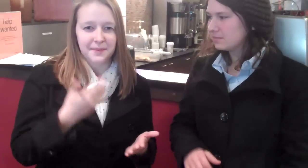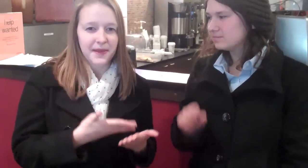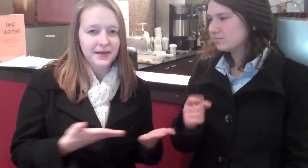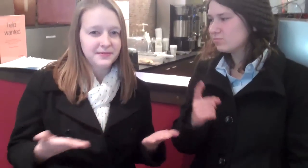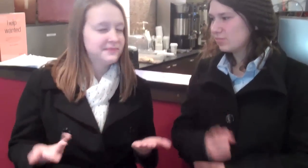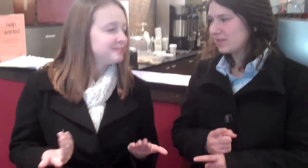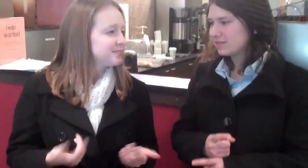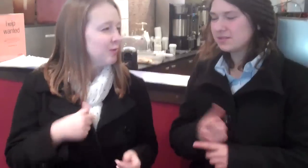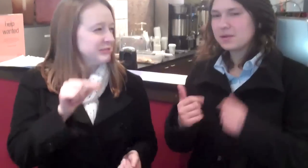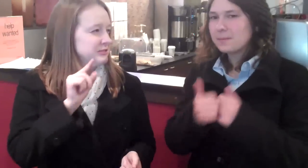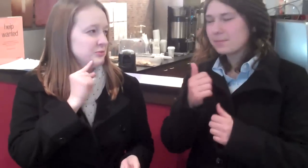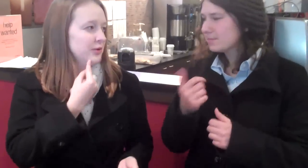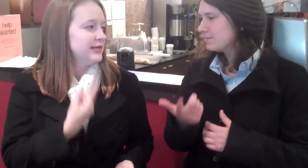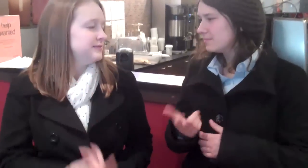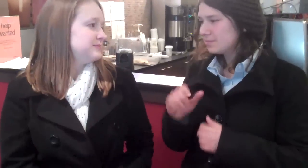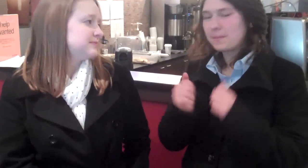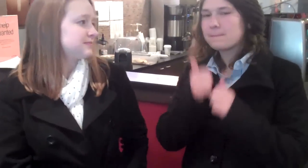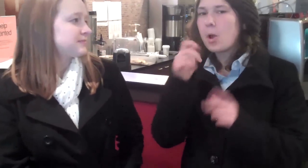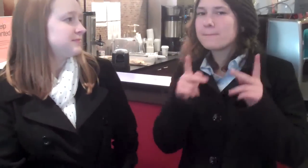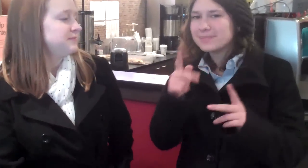I thought more people would say something. That was disappointing.